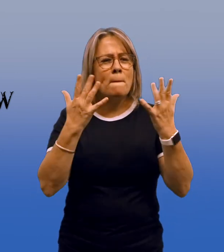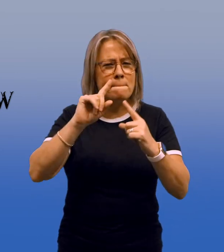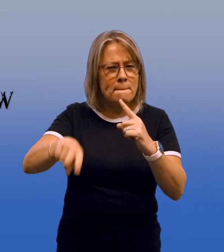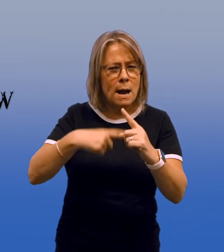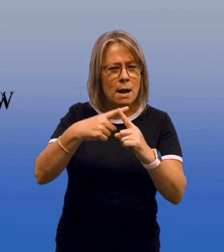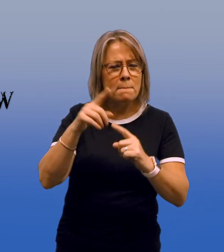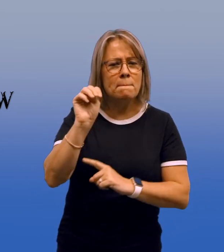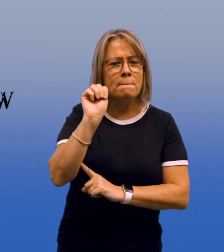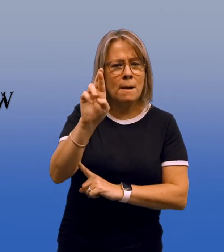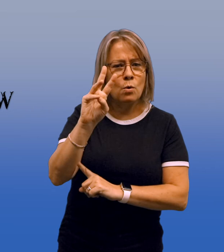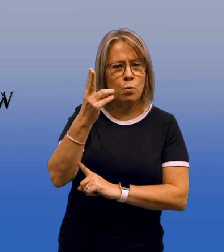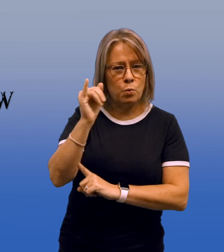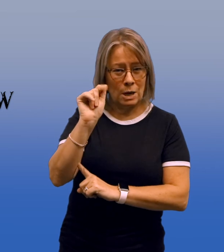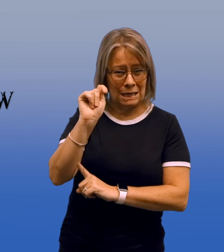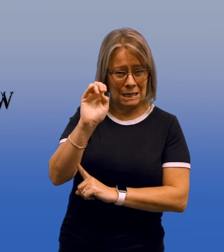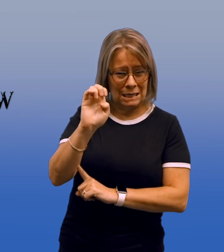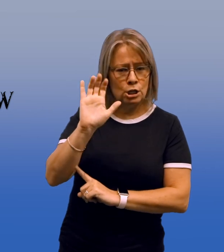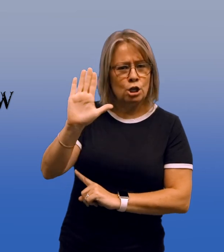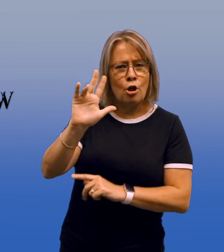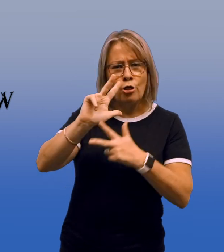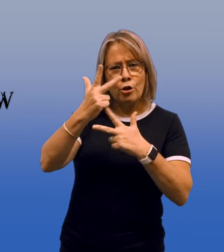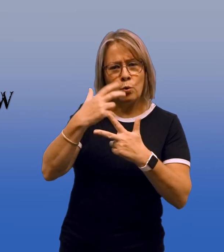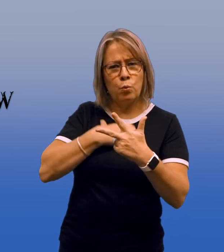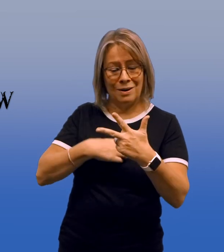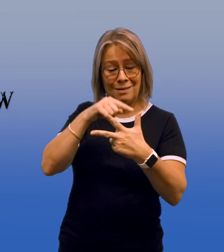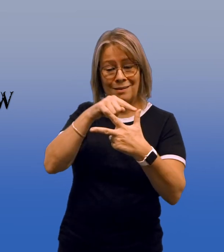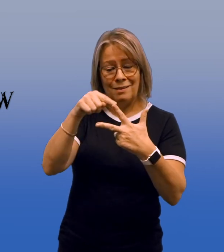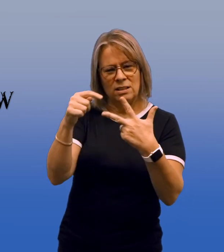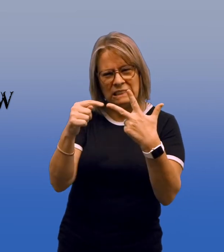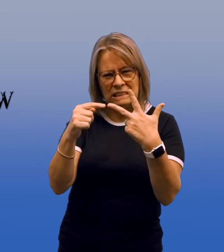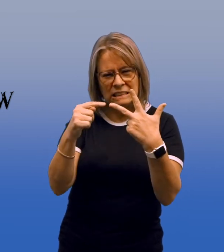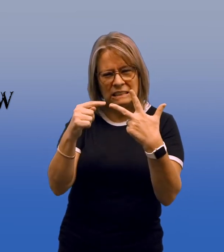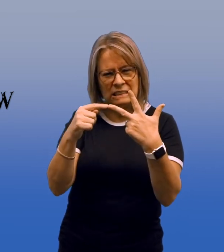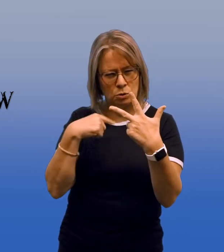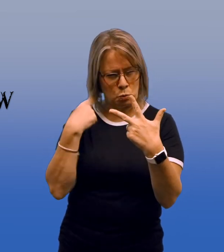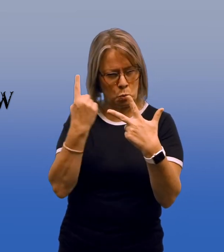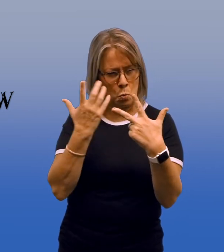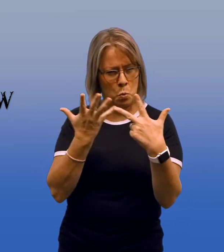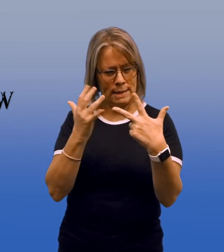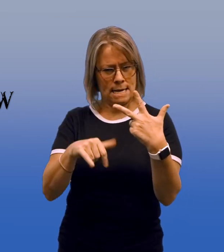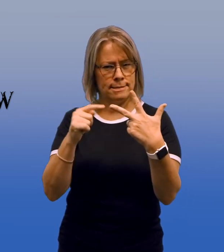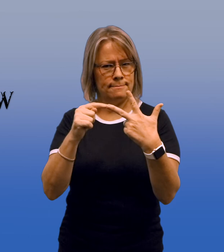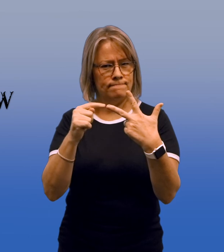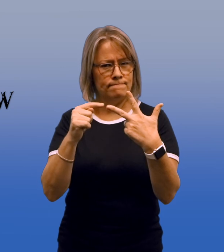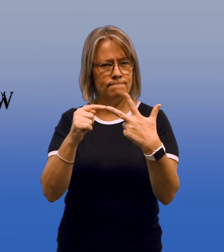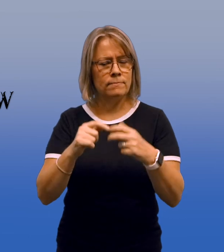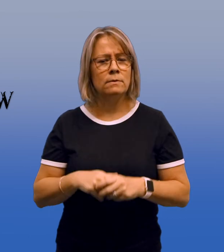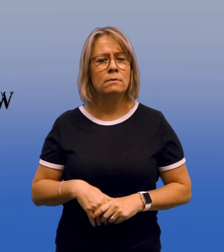And what about Mr. White's third wish, the last? What was it?